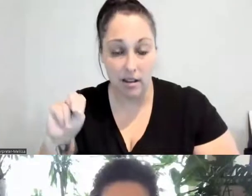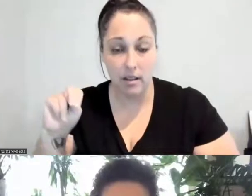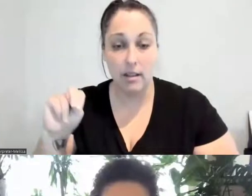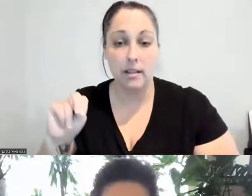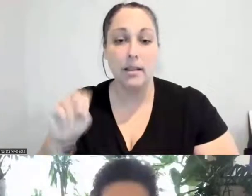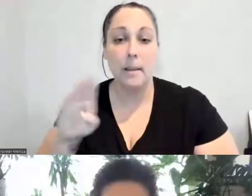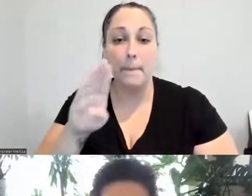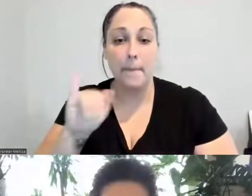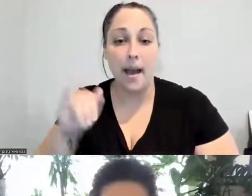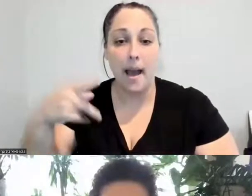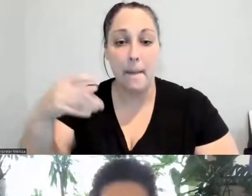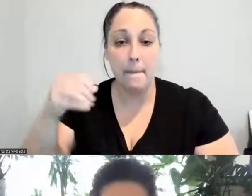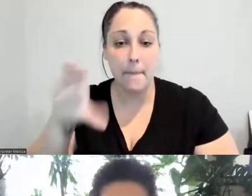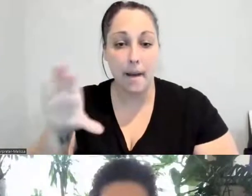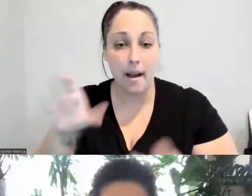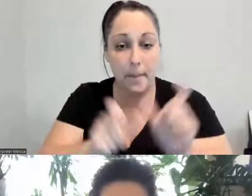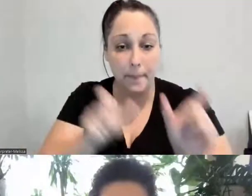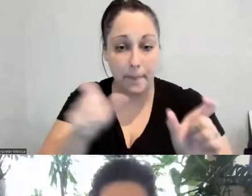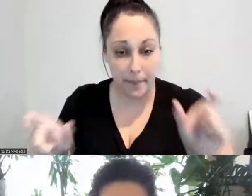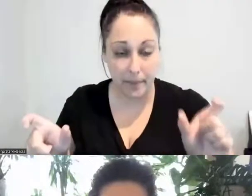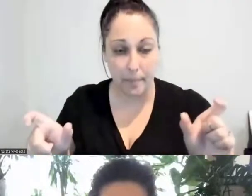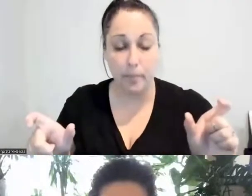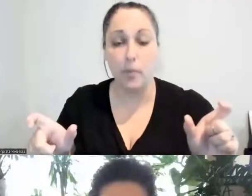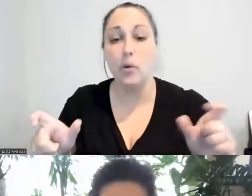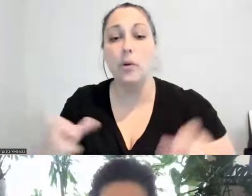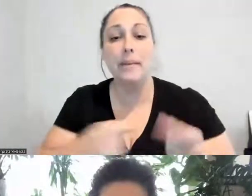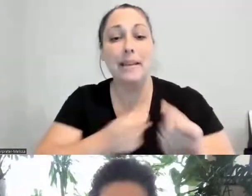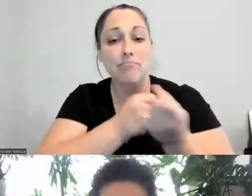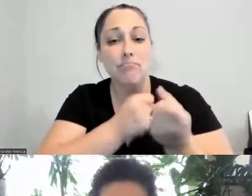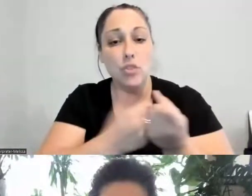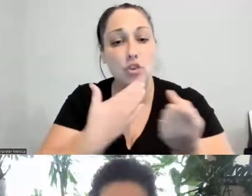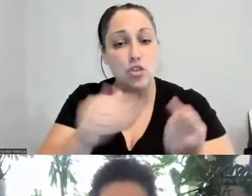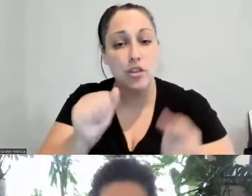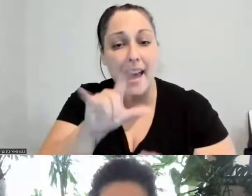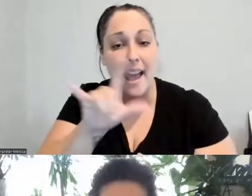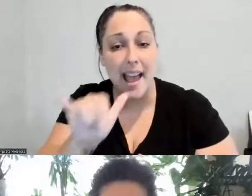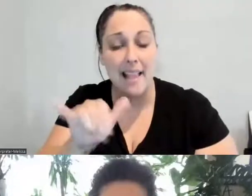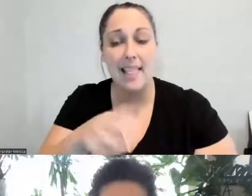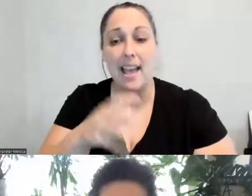healing and be good allies in these processes that each of you talked about today?